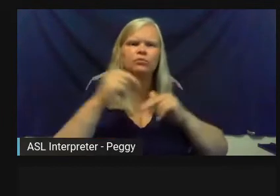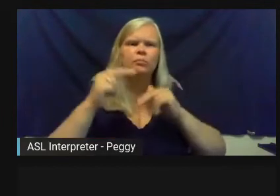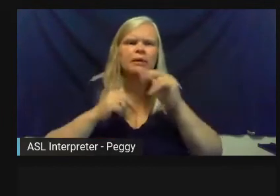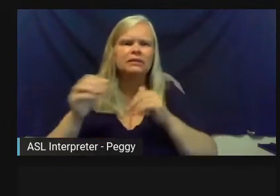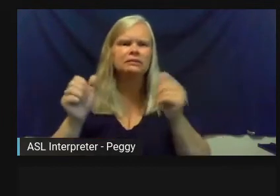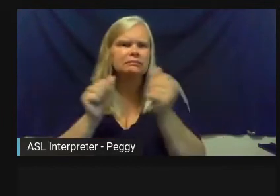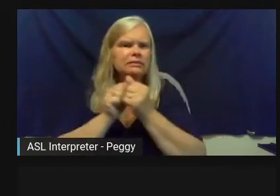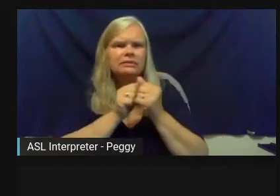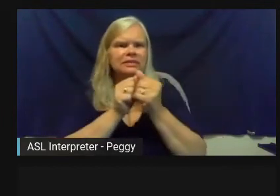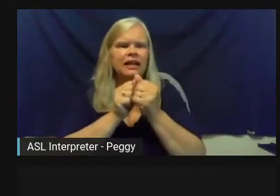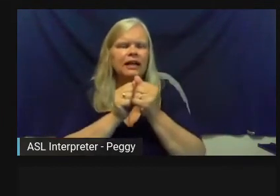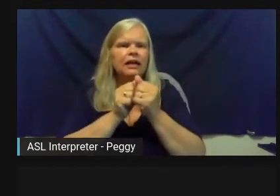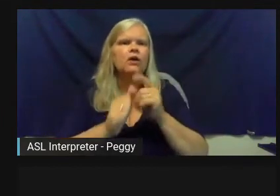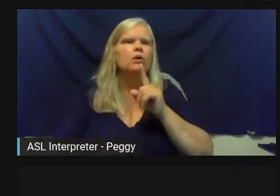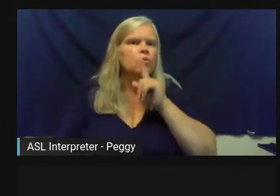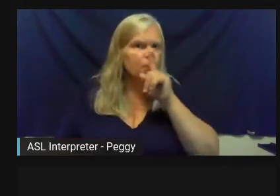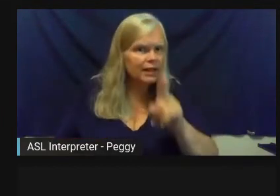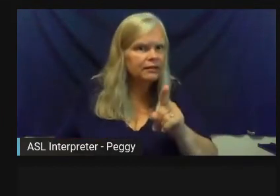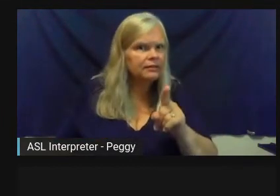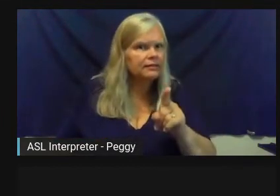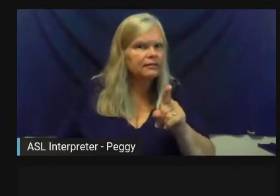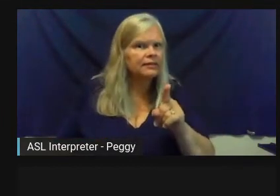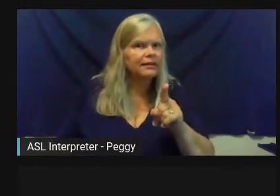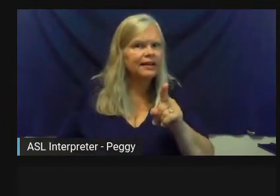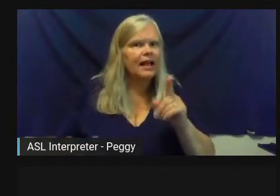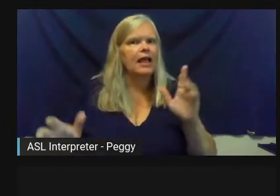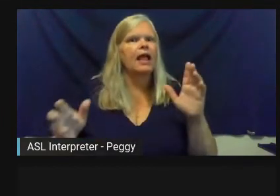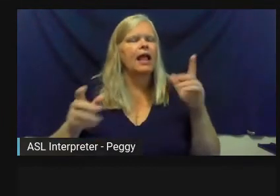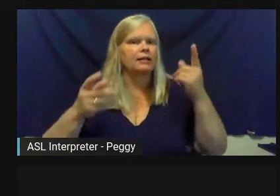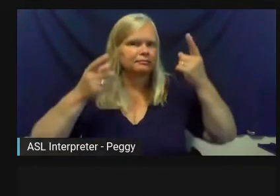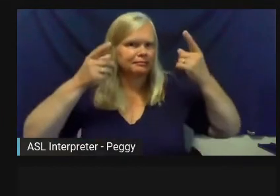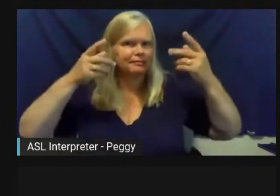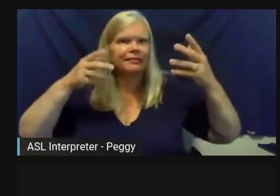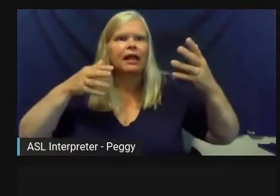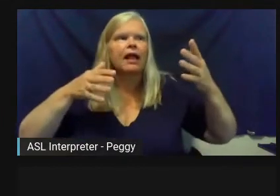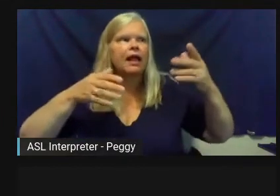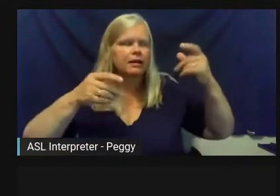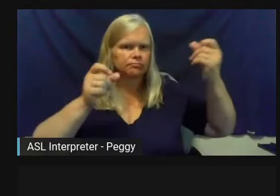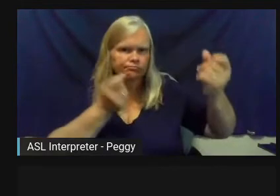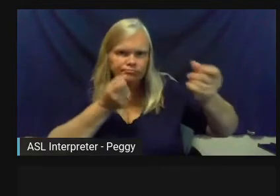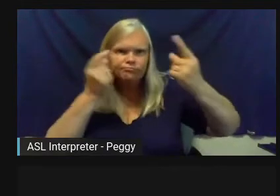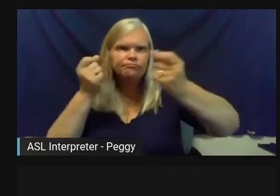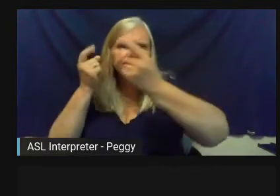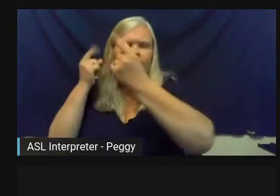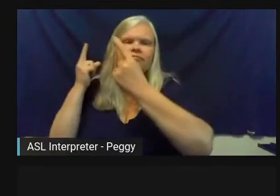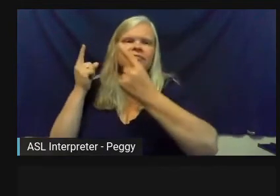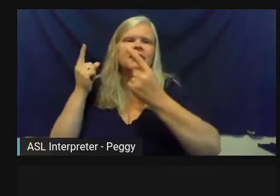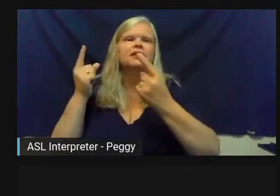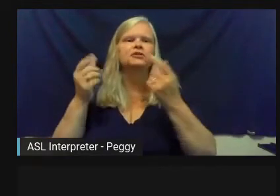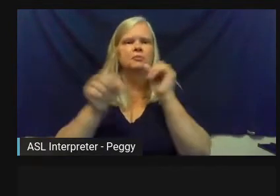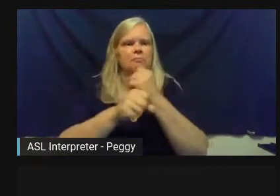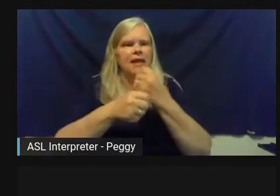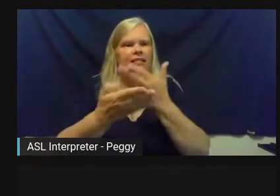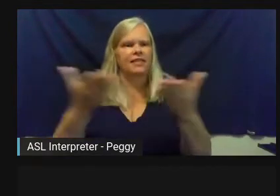authentically to whatever is next and around the corner. Thank you, Michele.